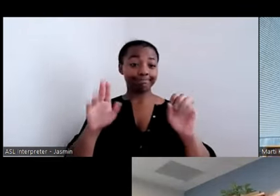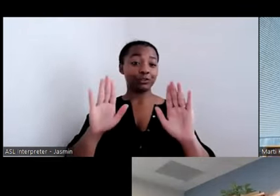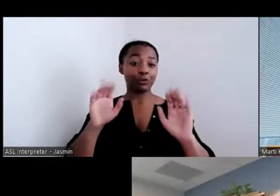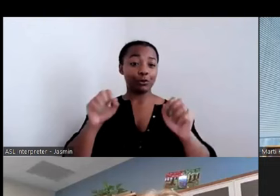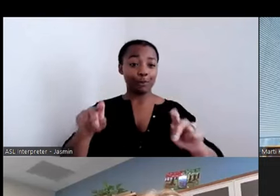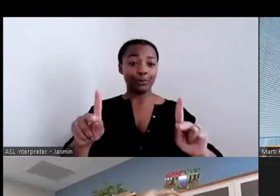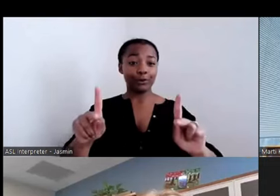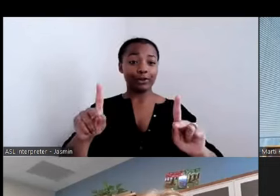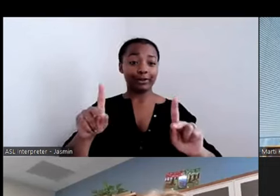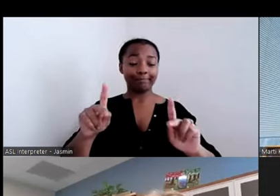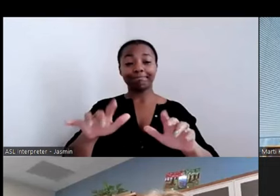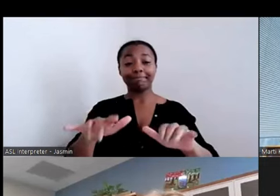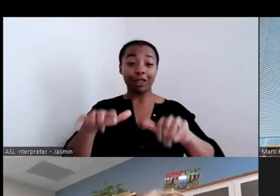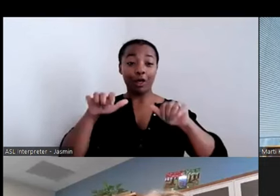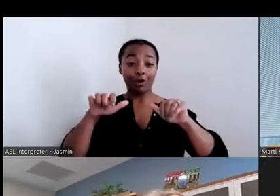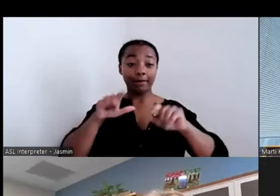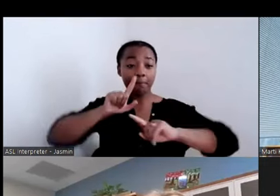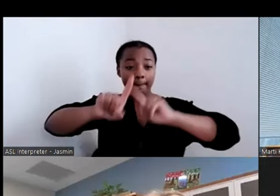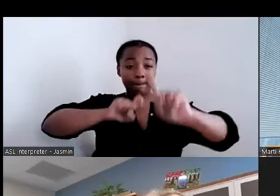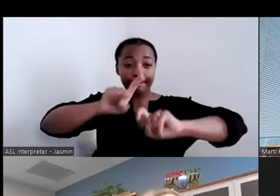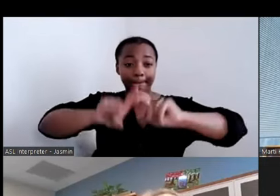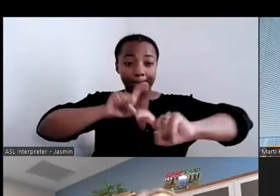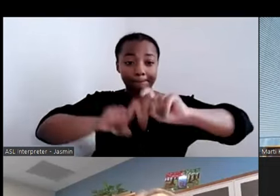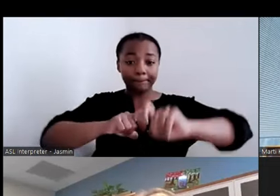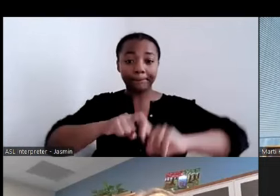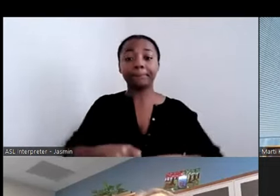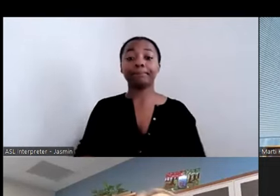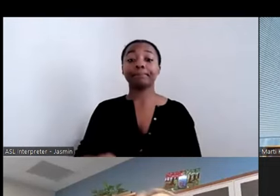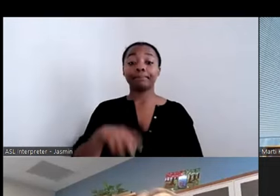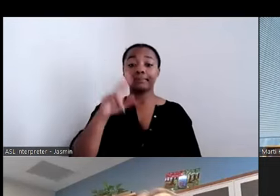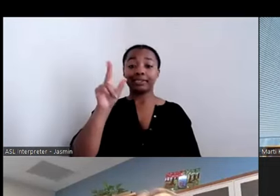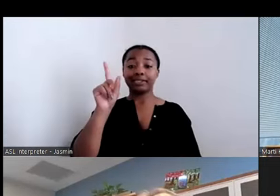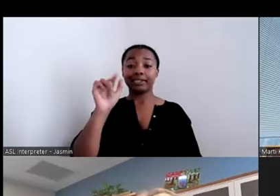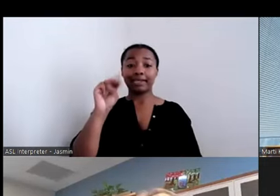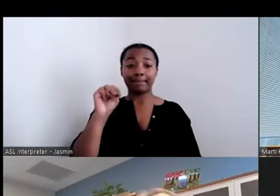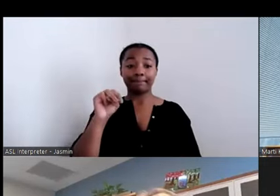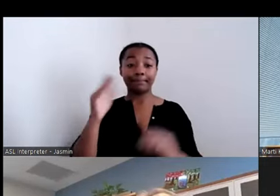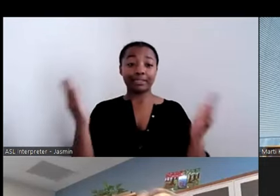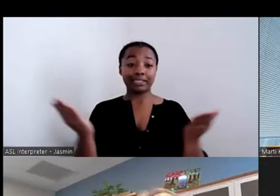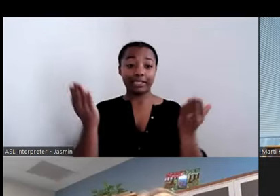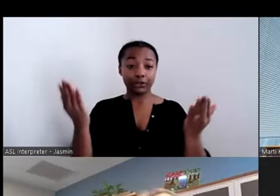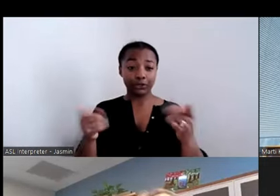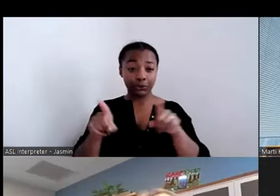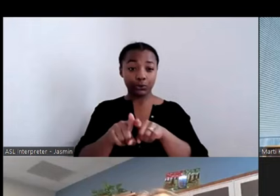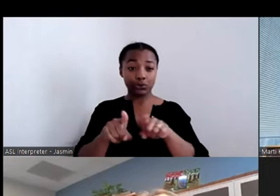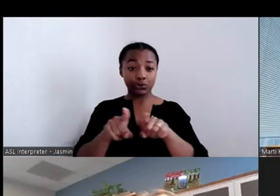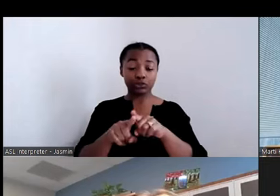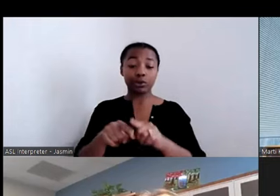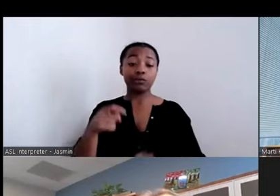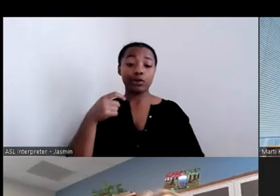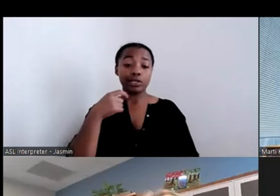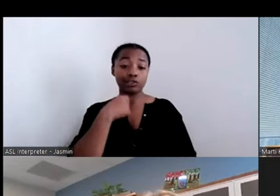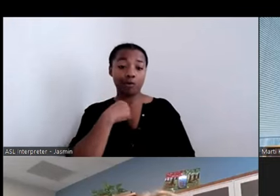still here as well. So I'm going to actually tap to my colleague Molly French, who is